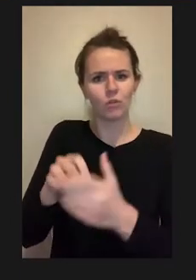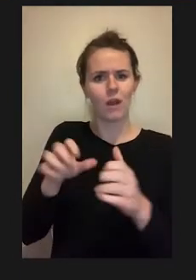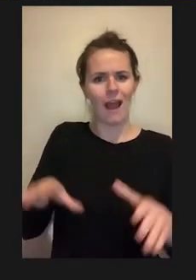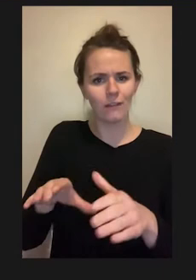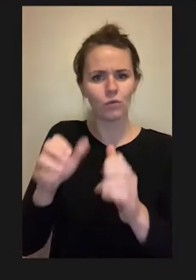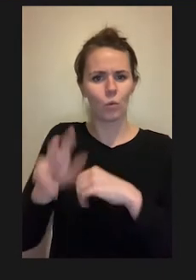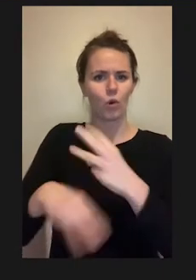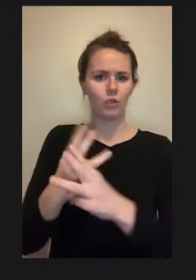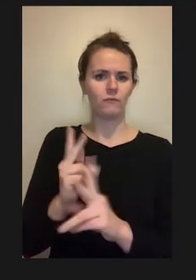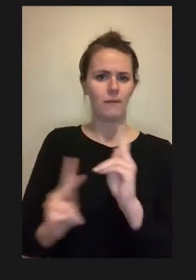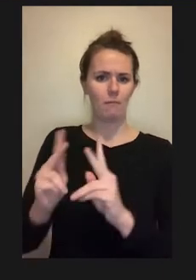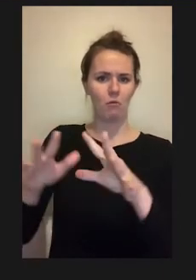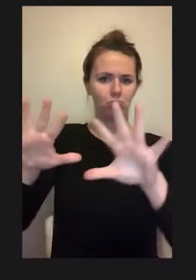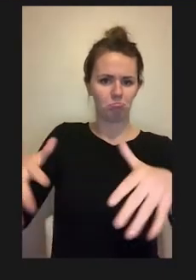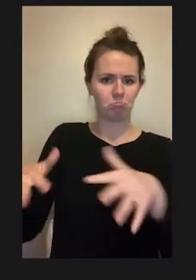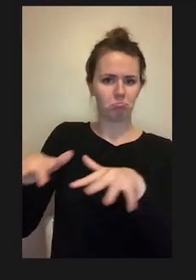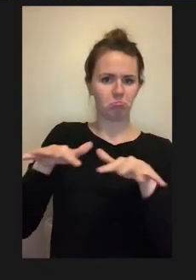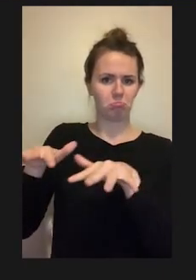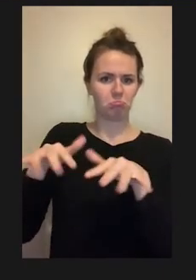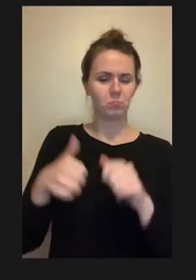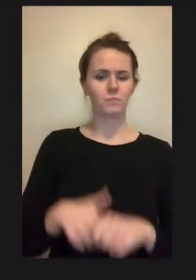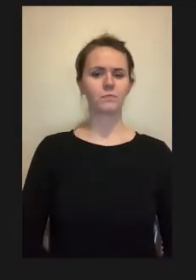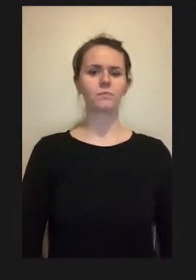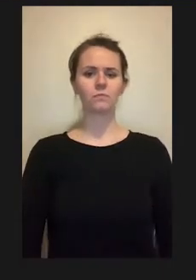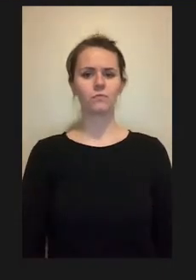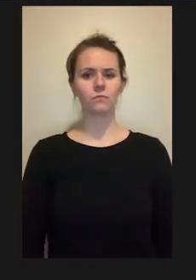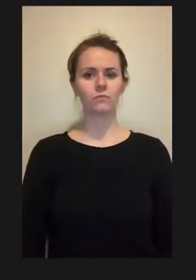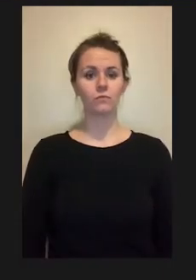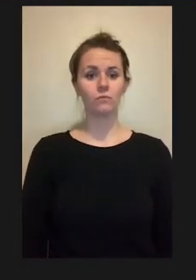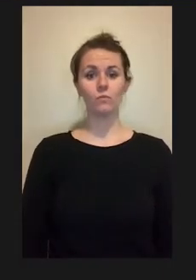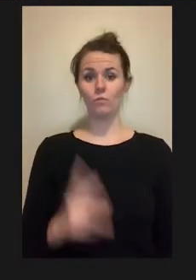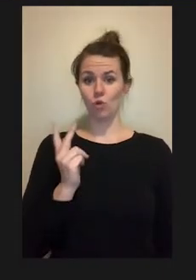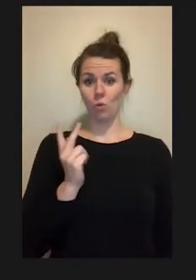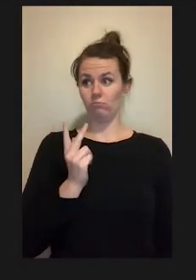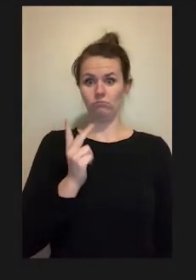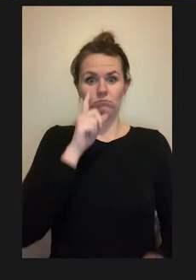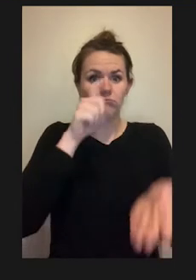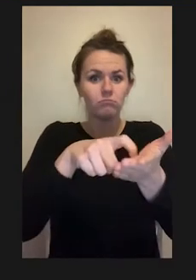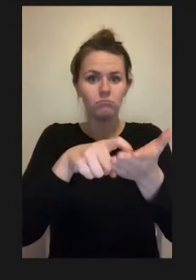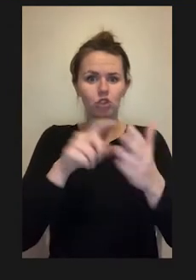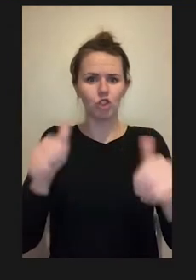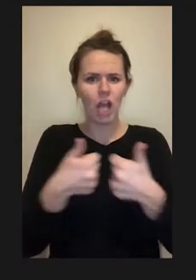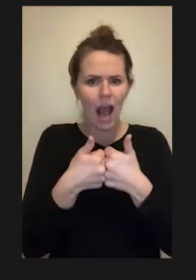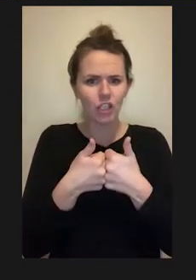So they saw this challenge of how to get these young people back to their